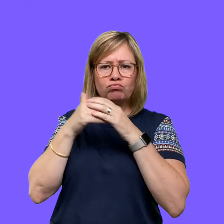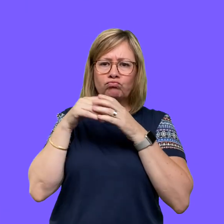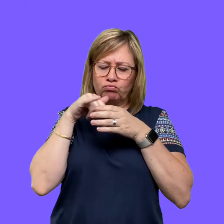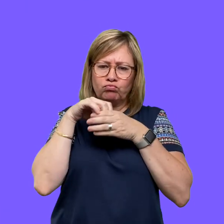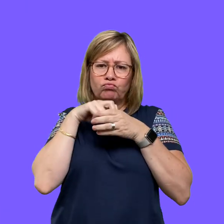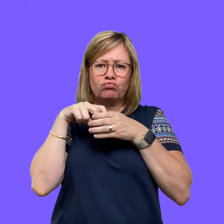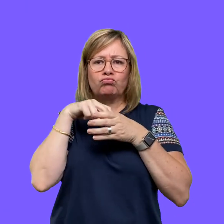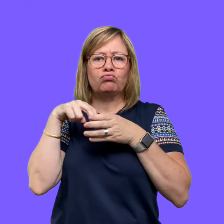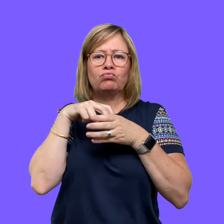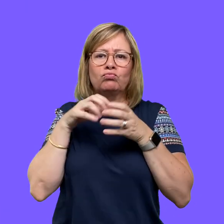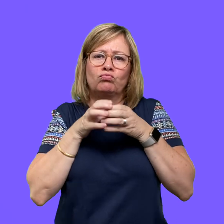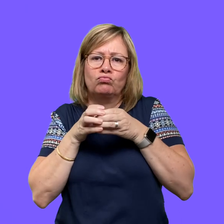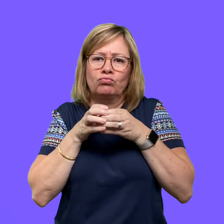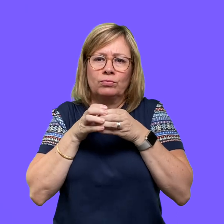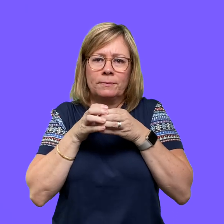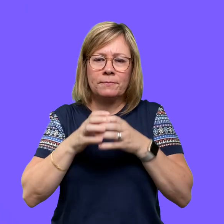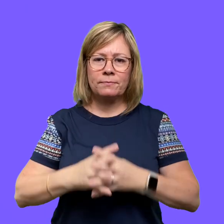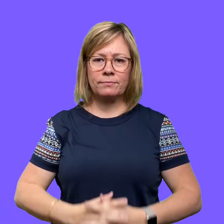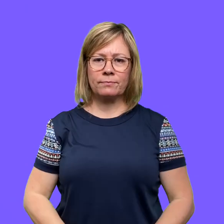a comforting surrounding.